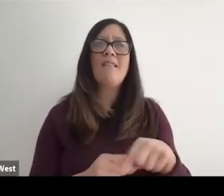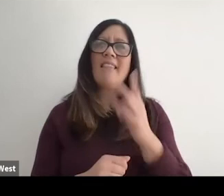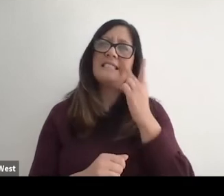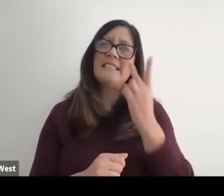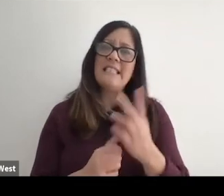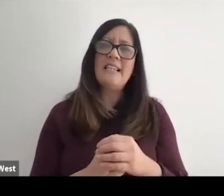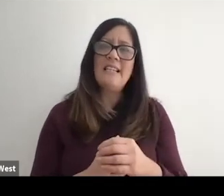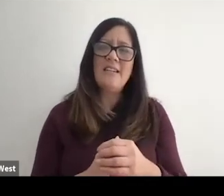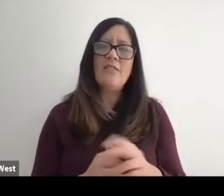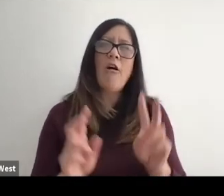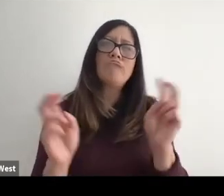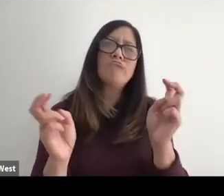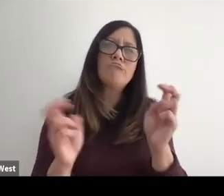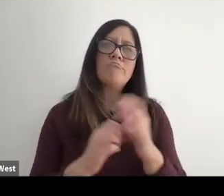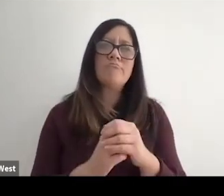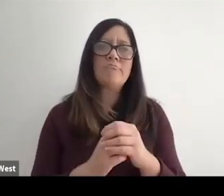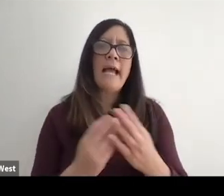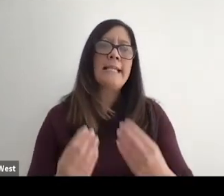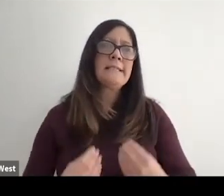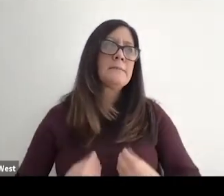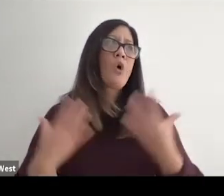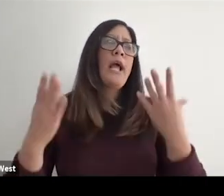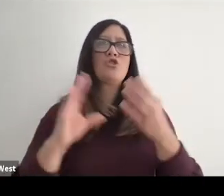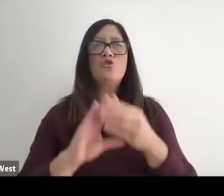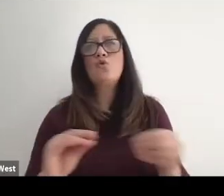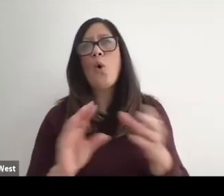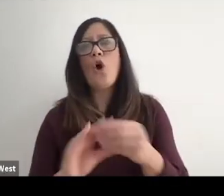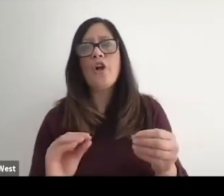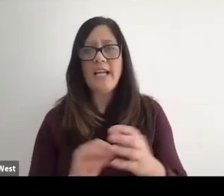They see it as the quote, Unquote inspirational story.